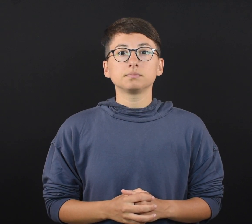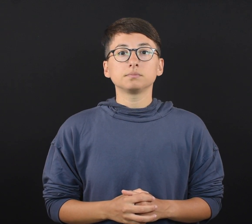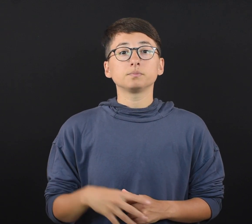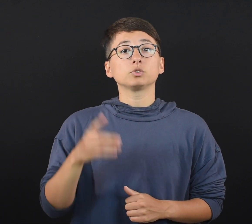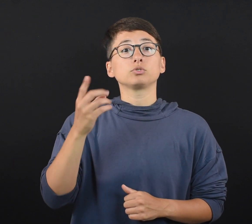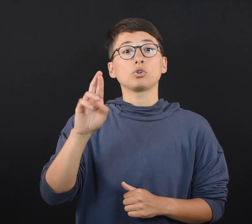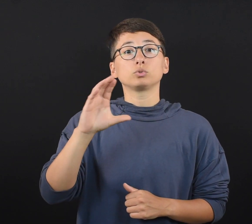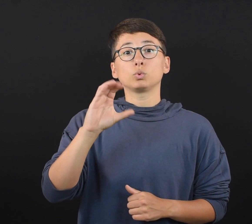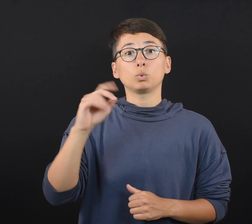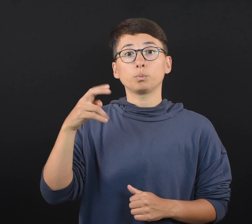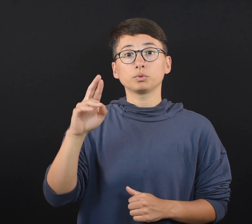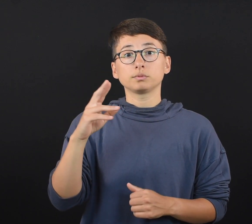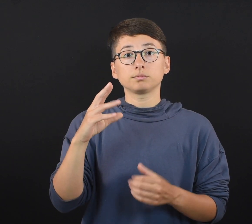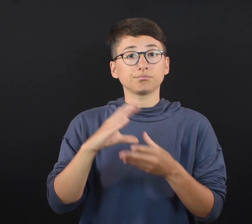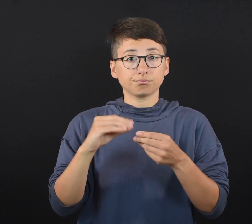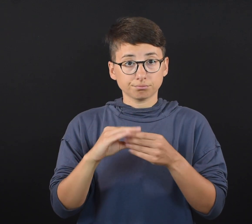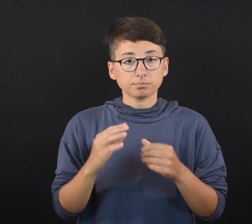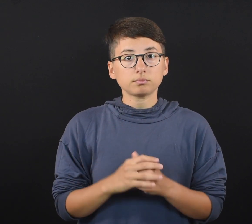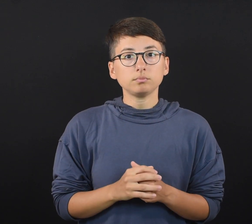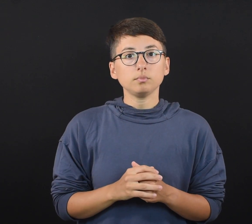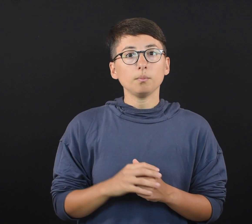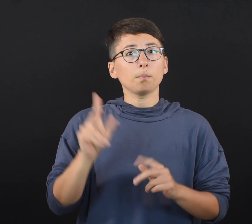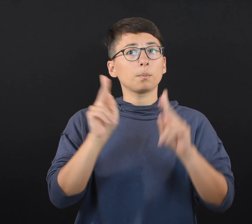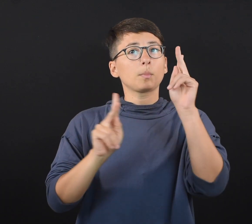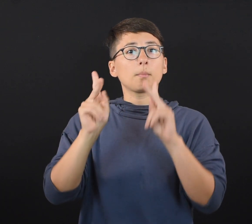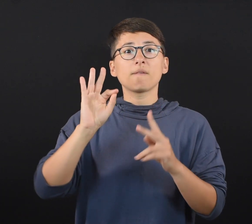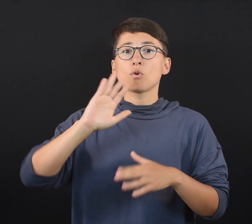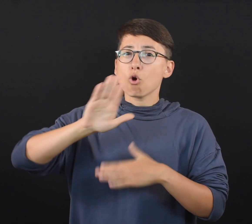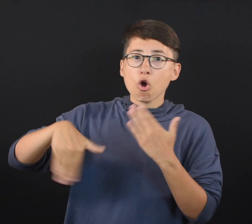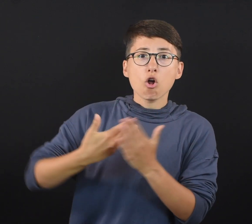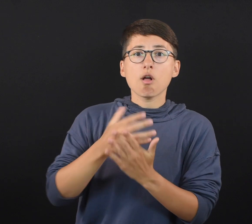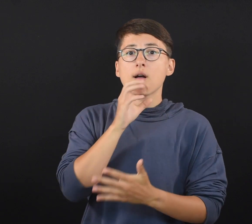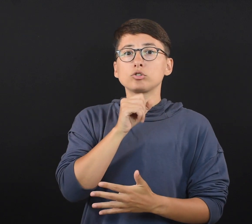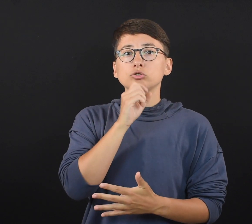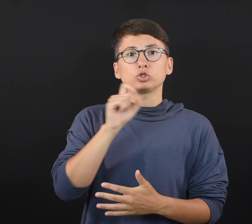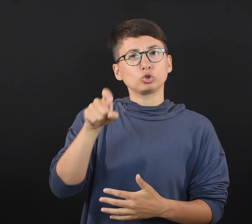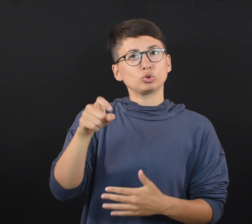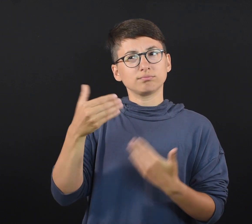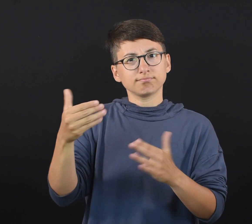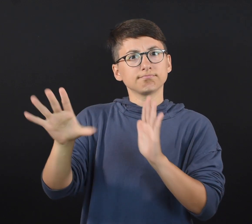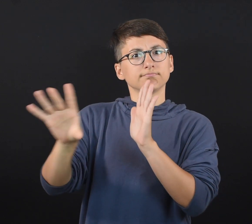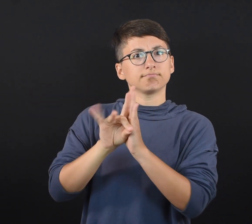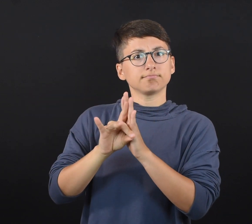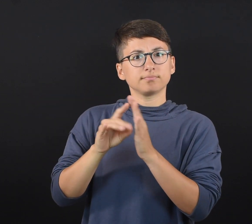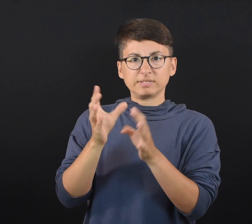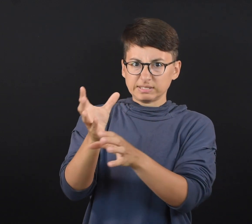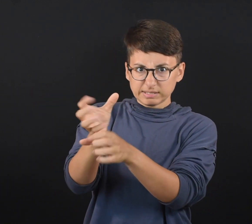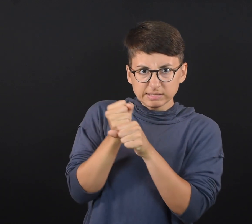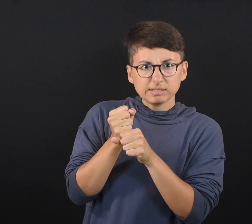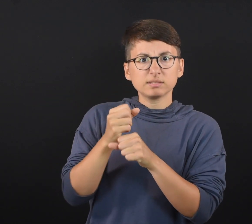"People of all ages should choose to get a COVID-19 vaccine because the risks are